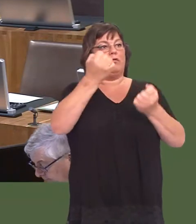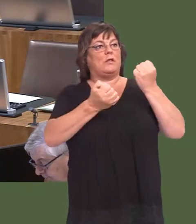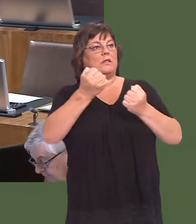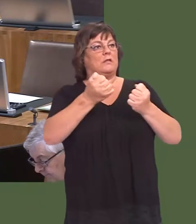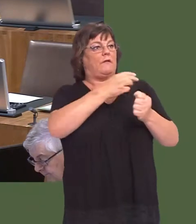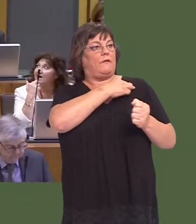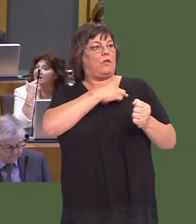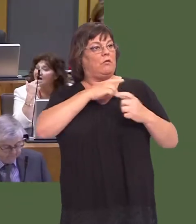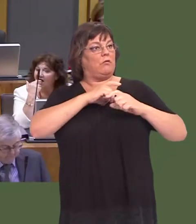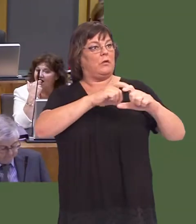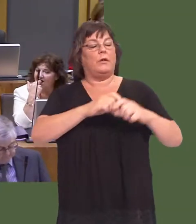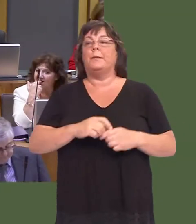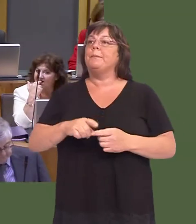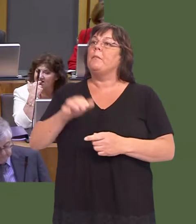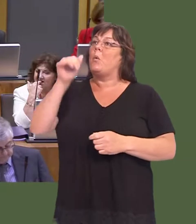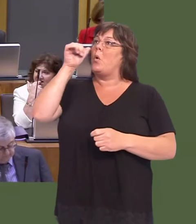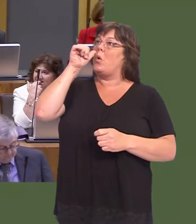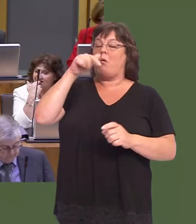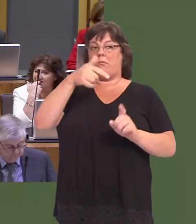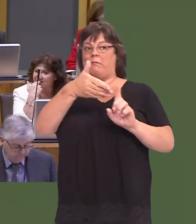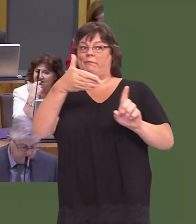As you know, the site thatís been identified by the MOJ is within the ownership of the